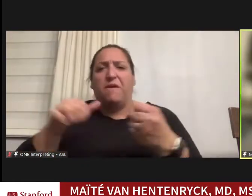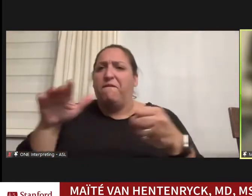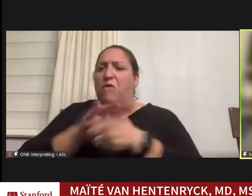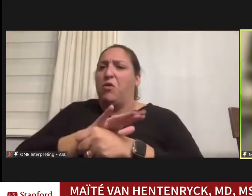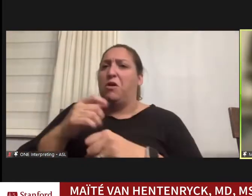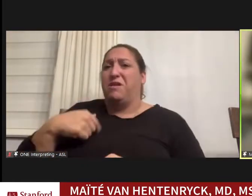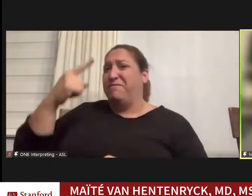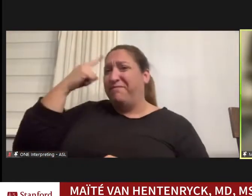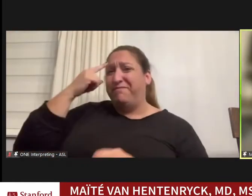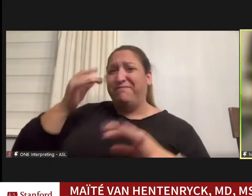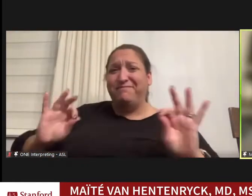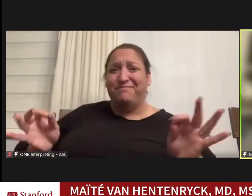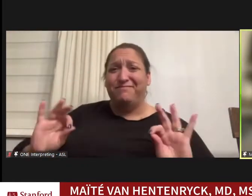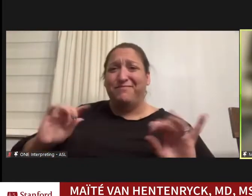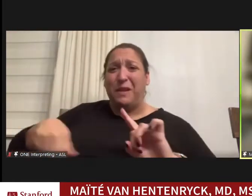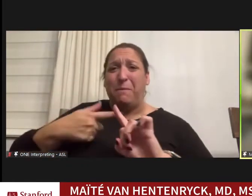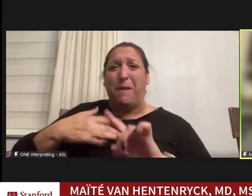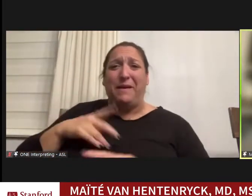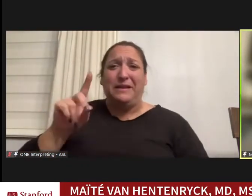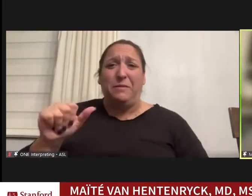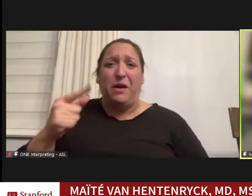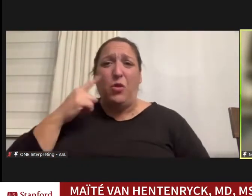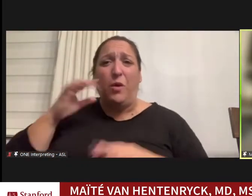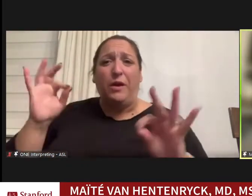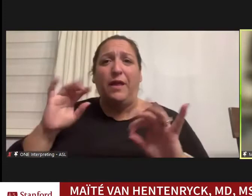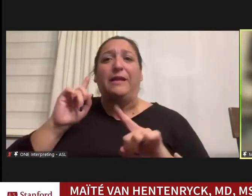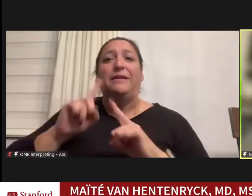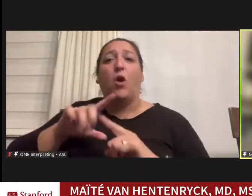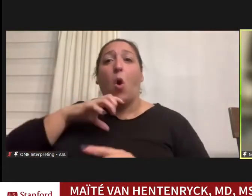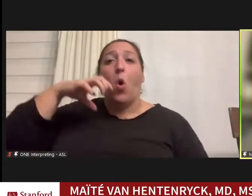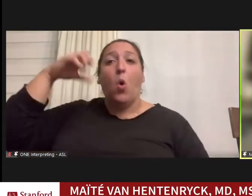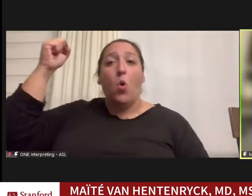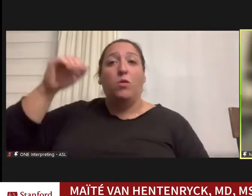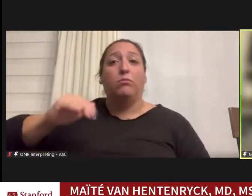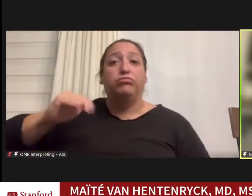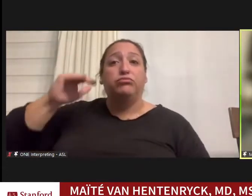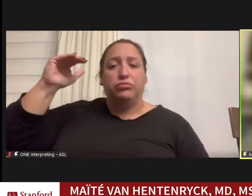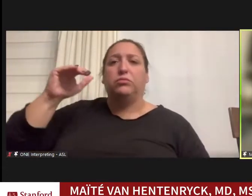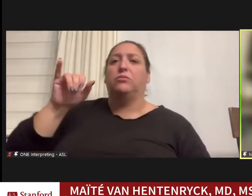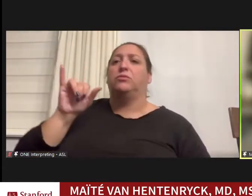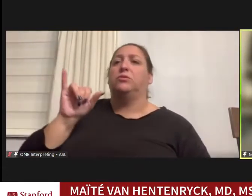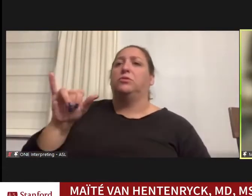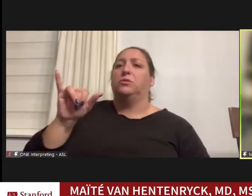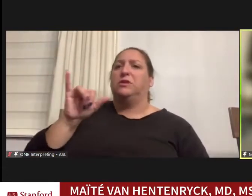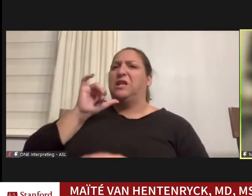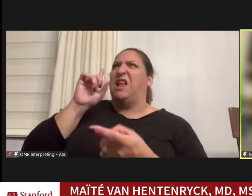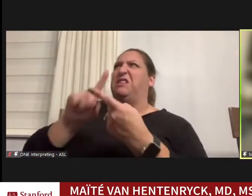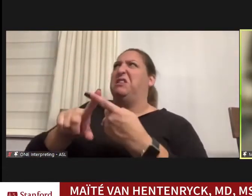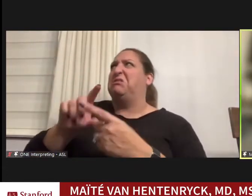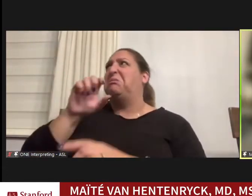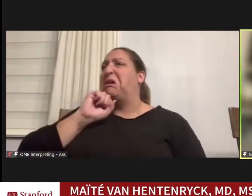about my disability until much later in life, actually until I graduated from college, and